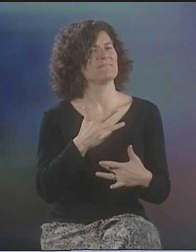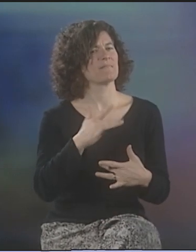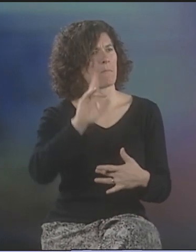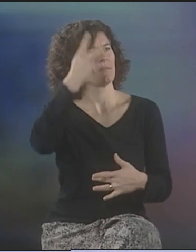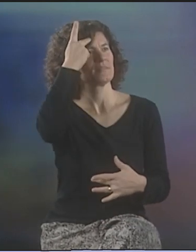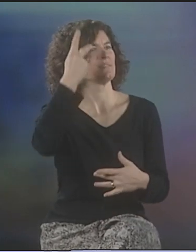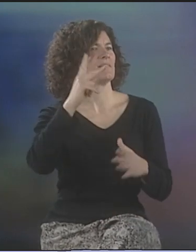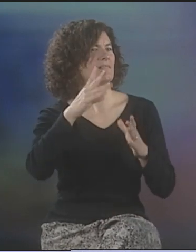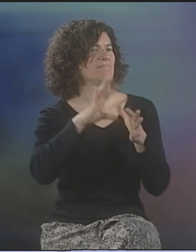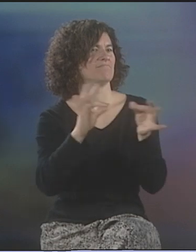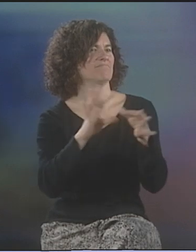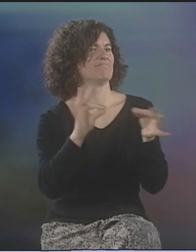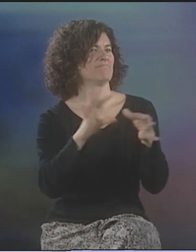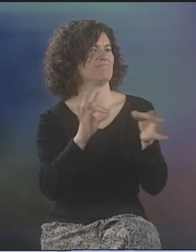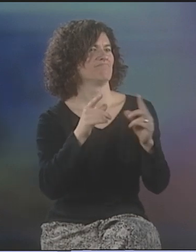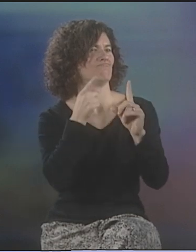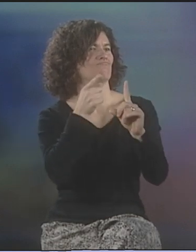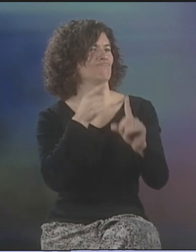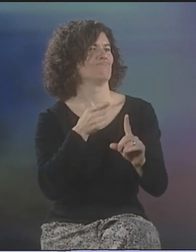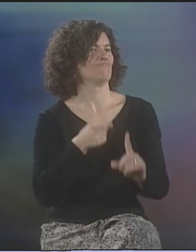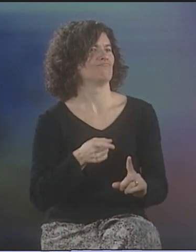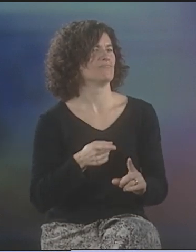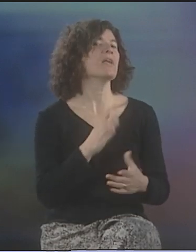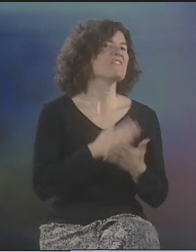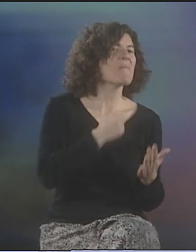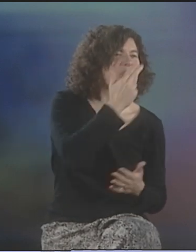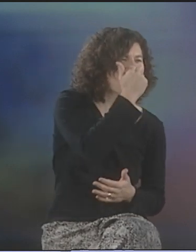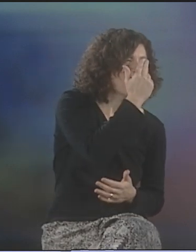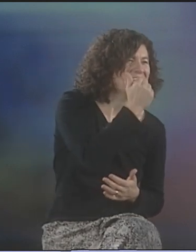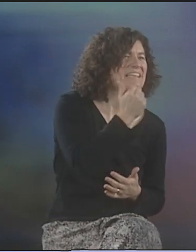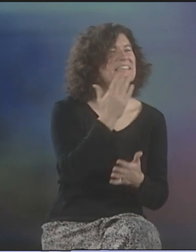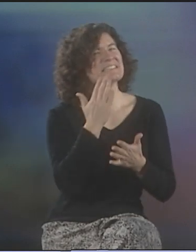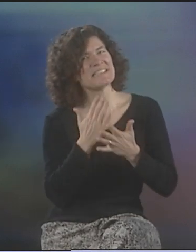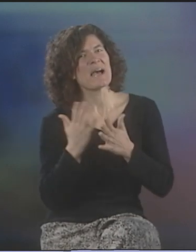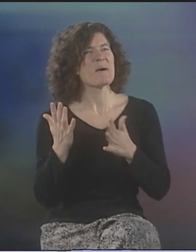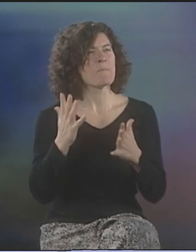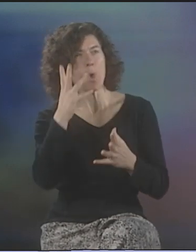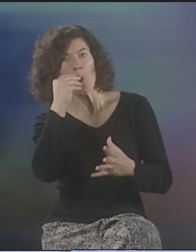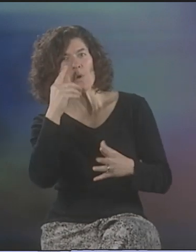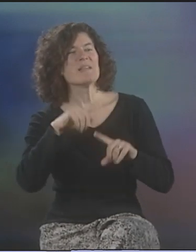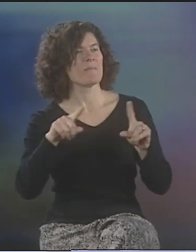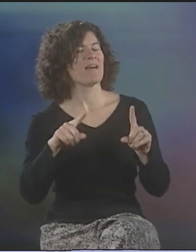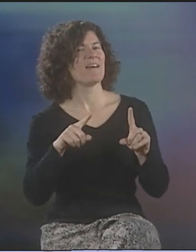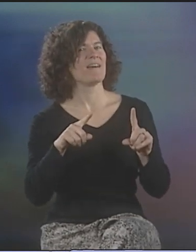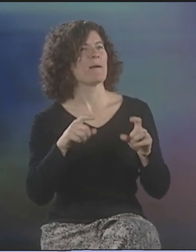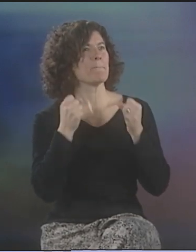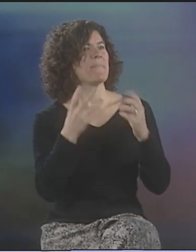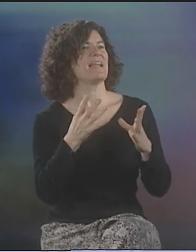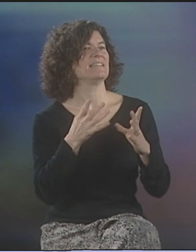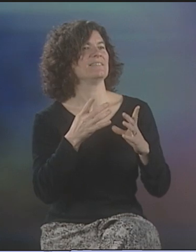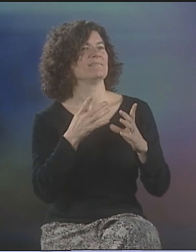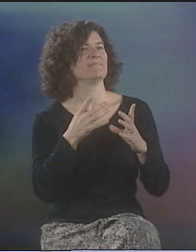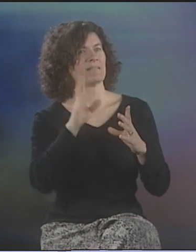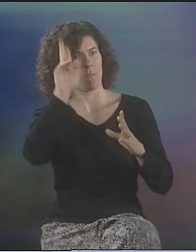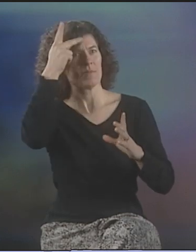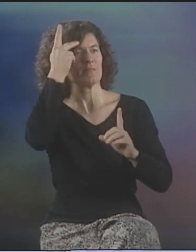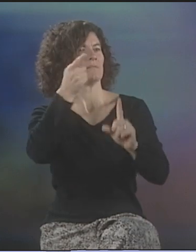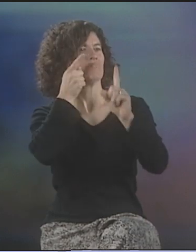OUR WORK TENDED TO BE POLITICAL IN NATURE. WE ALWAYS HAD A MESSAGE. SOME OF IT WAS HUMOROUS, OF COURSE, AND SOME OF IT WAS STORIES OR WHATEVER